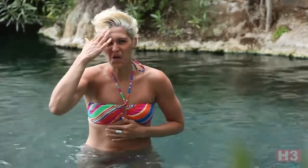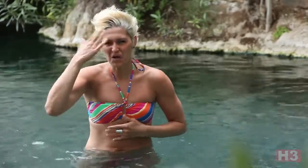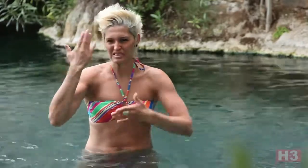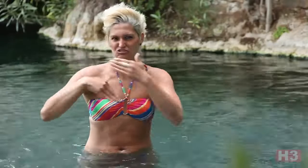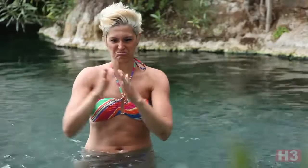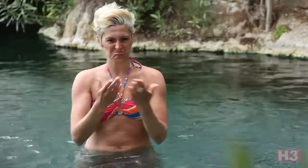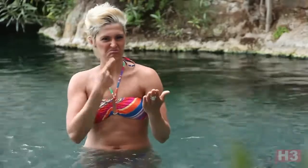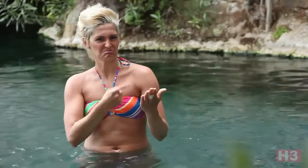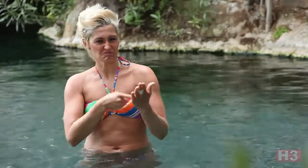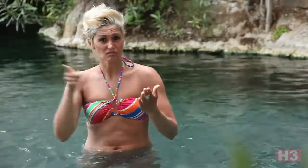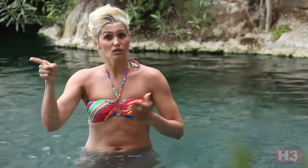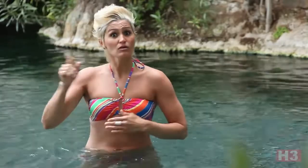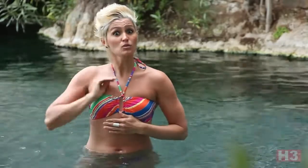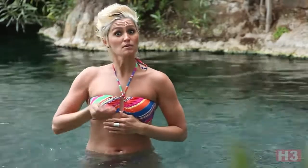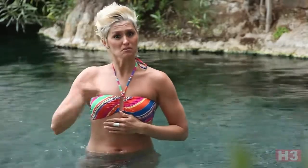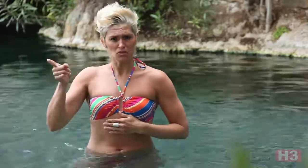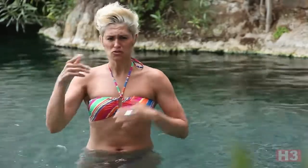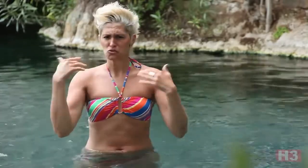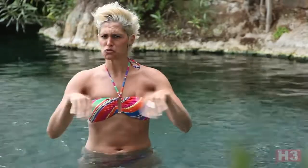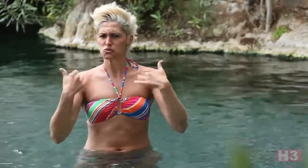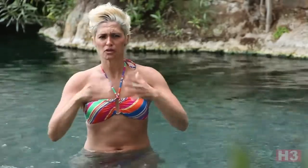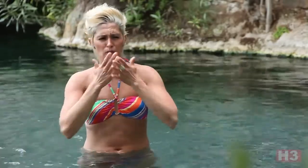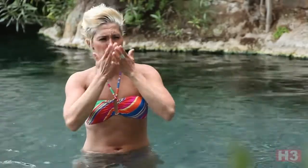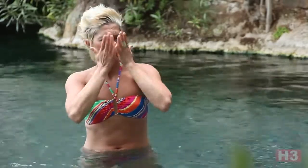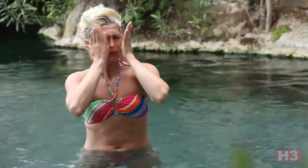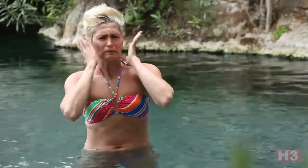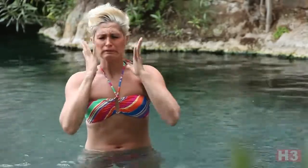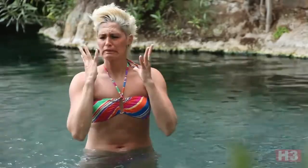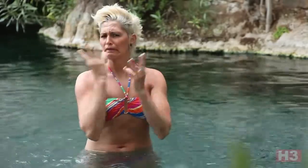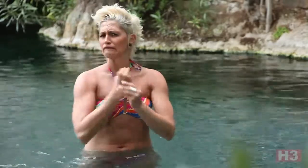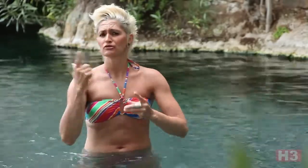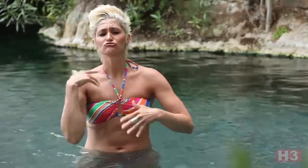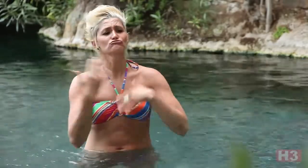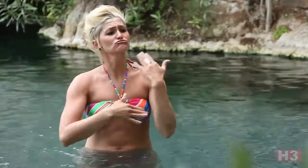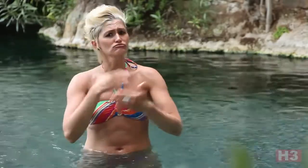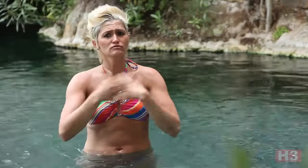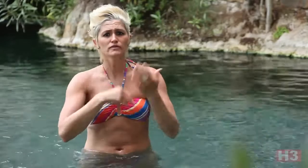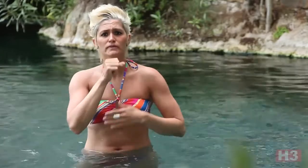I’m sure that you know from reading history books. She had smooth skin and was gorgeous.